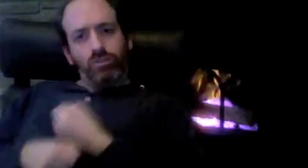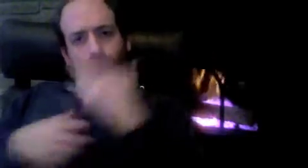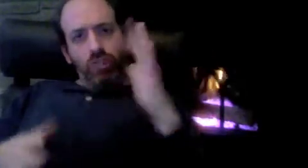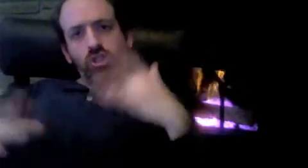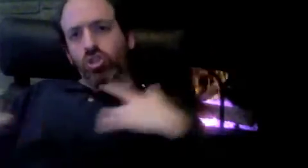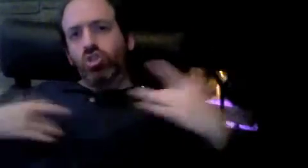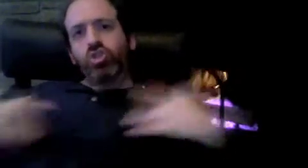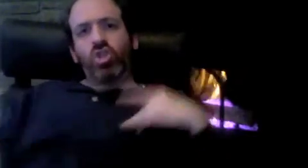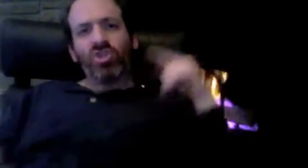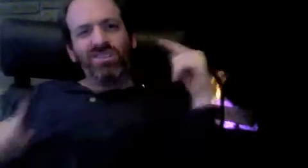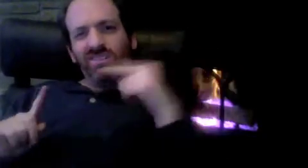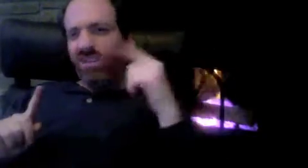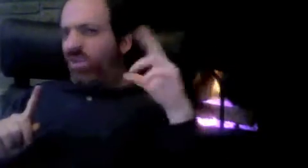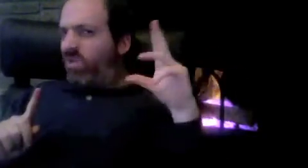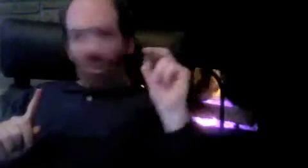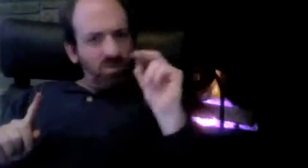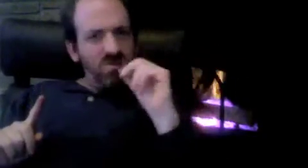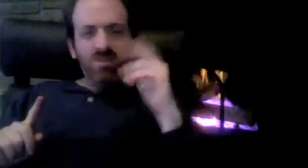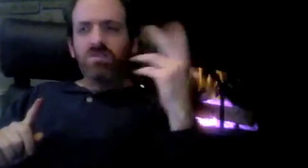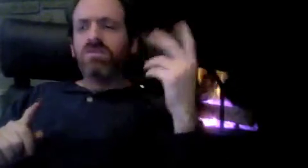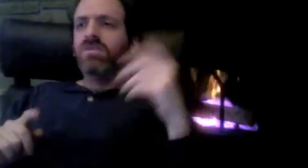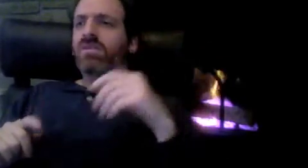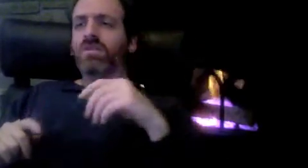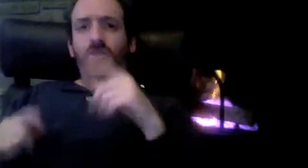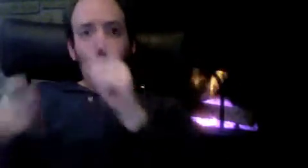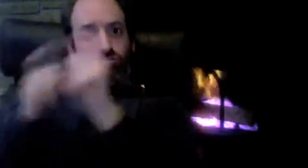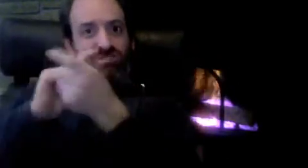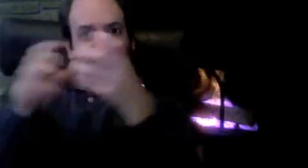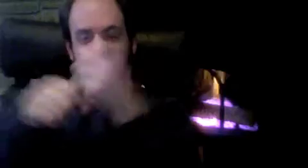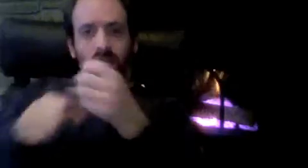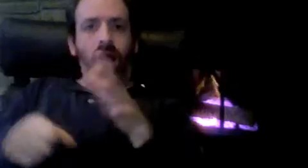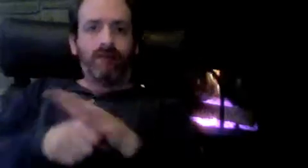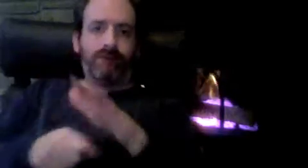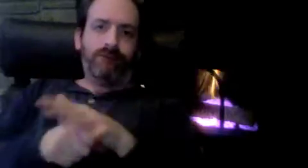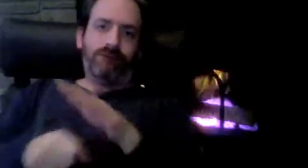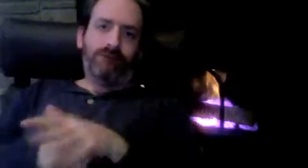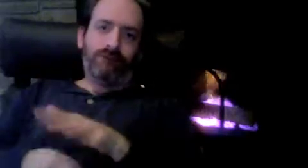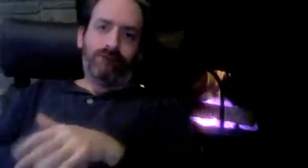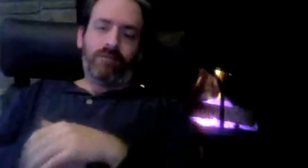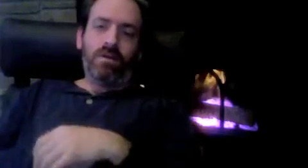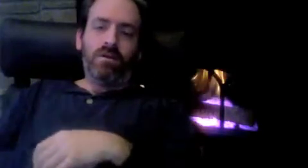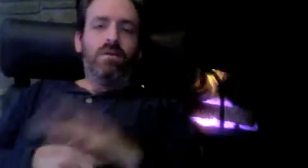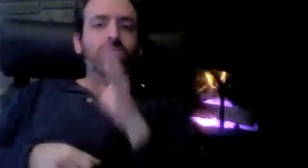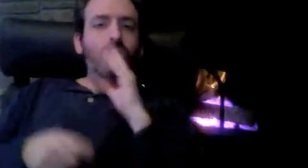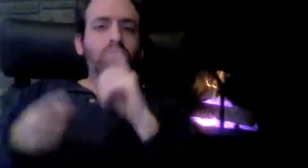Talk to people at FCC; express your concern why this FNPRM is not going to work for you as a VRS consumer.